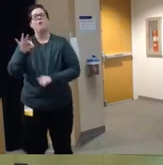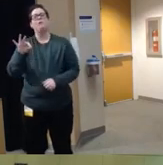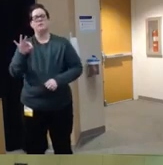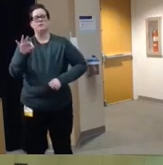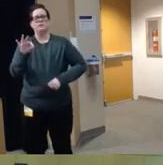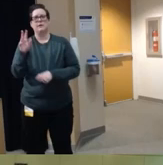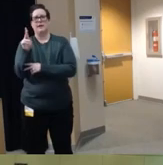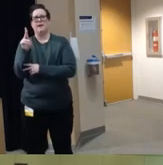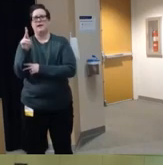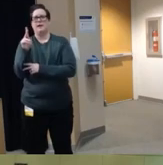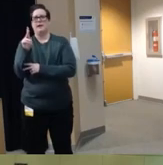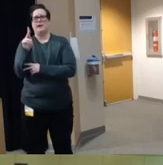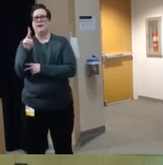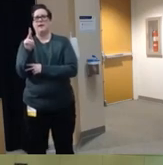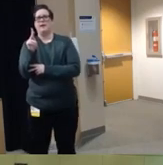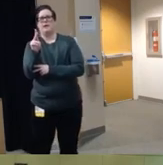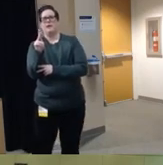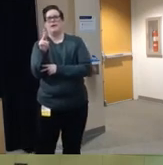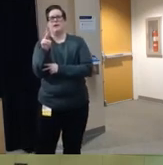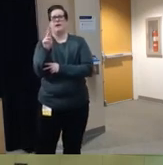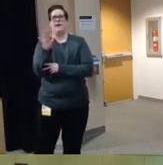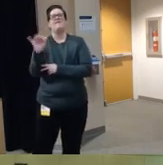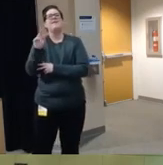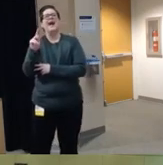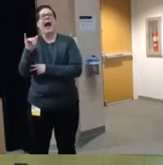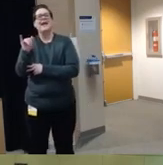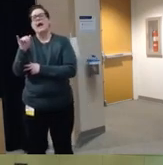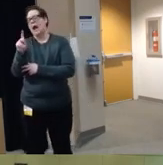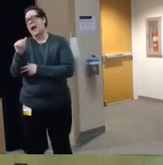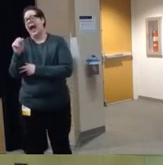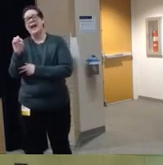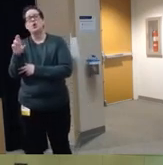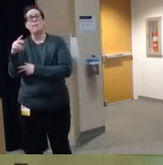pediatrician asked about guns in the home and only 8% of those parents indicated that the physician